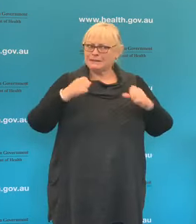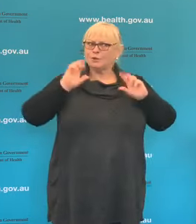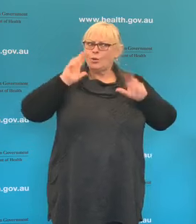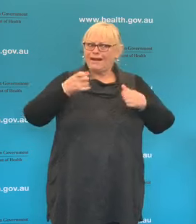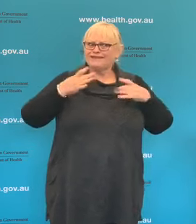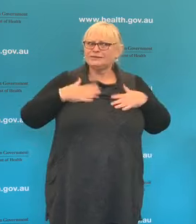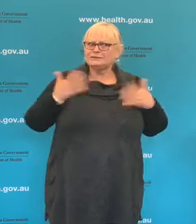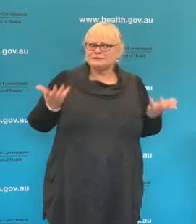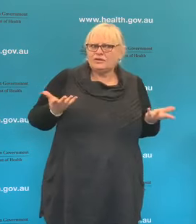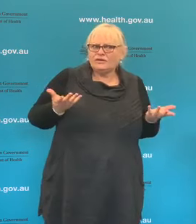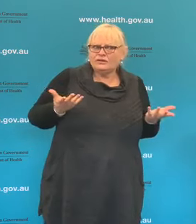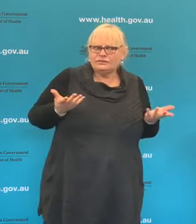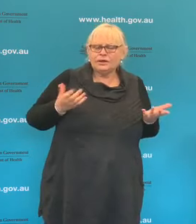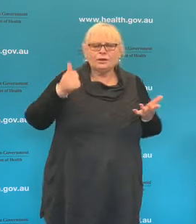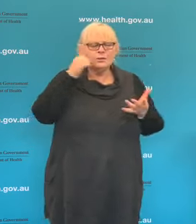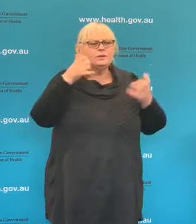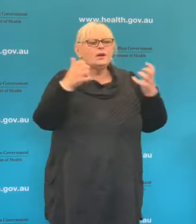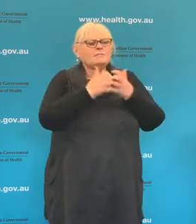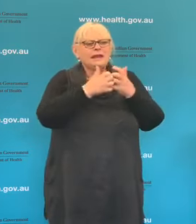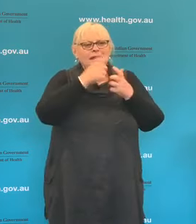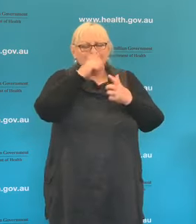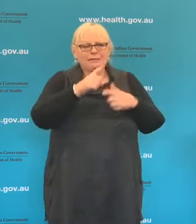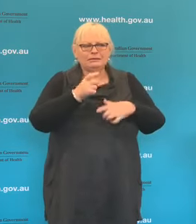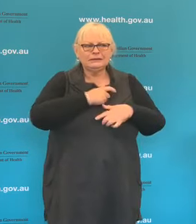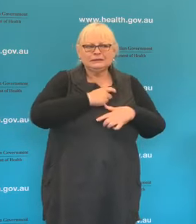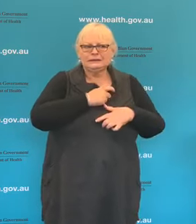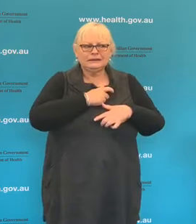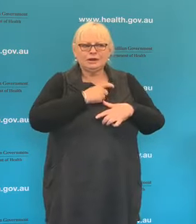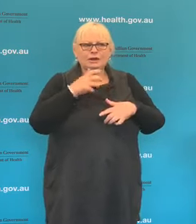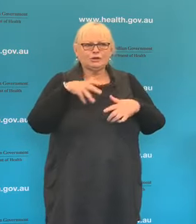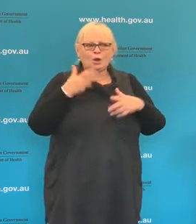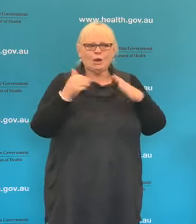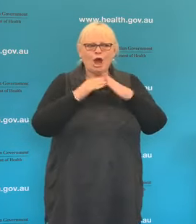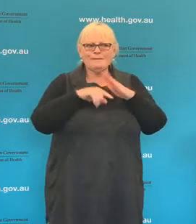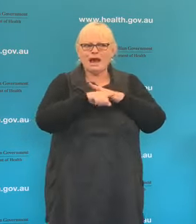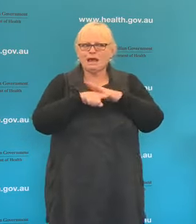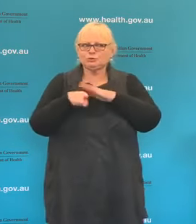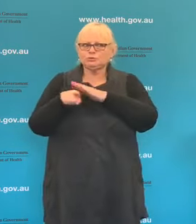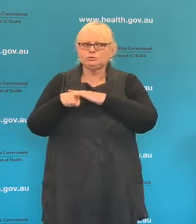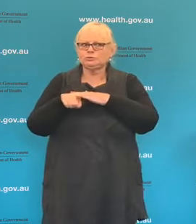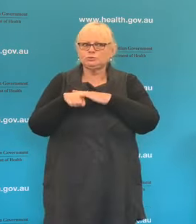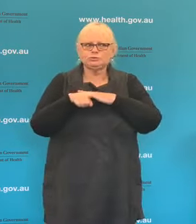know that many people have been afraid to leave their own homes and may have